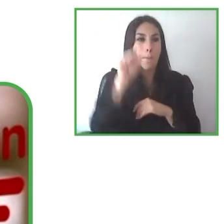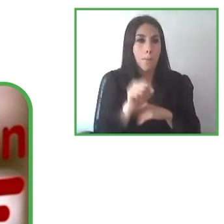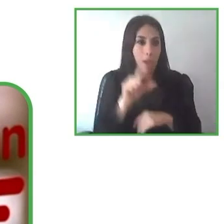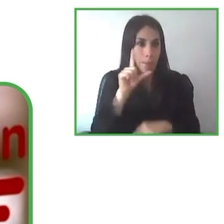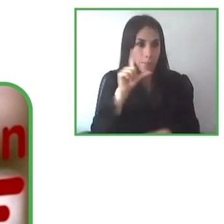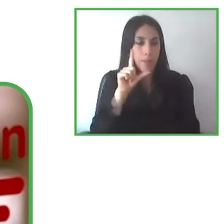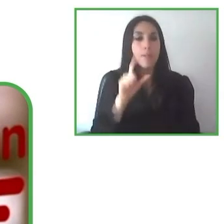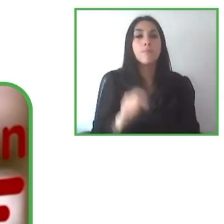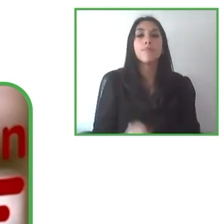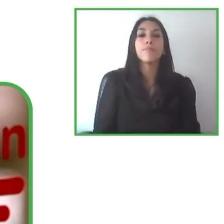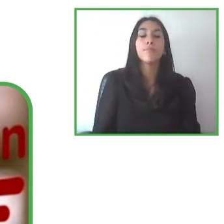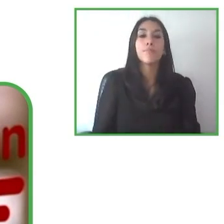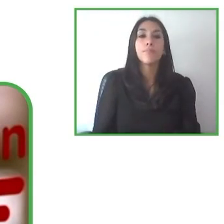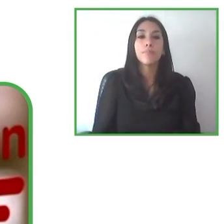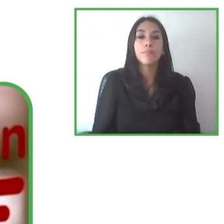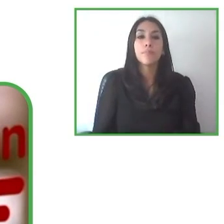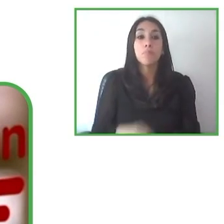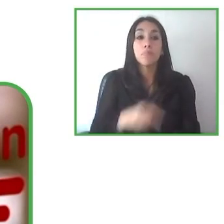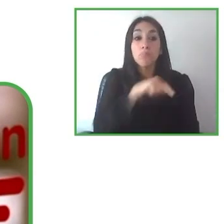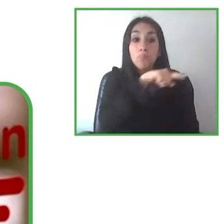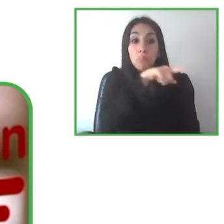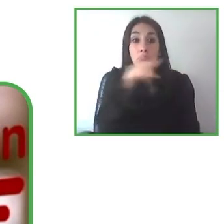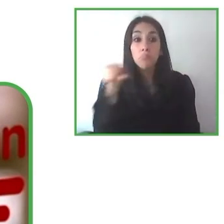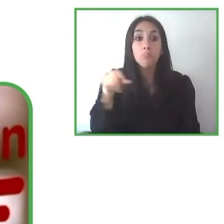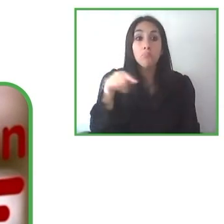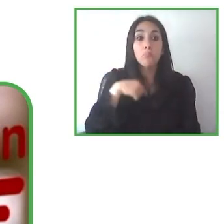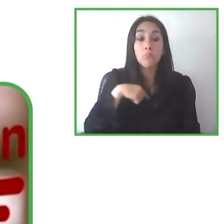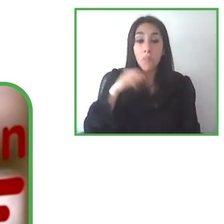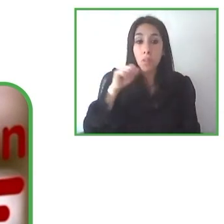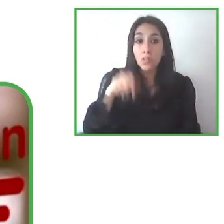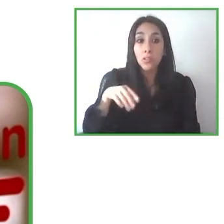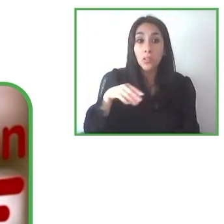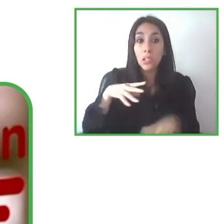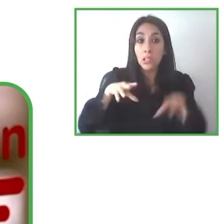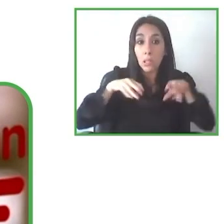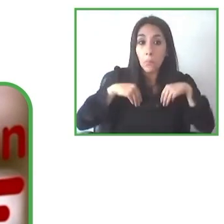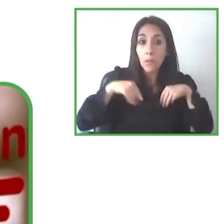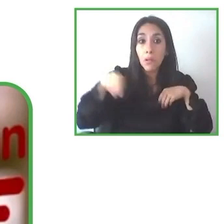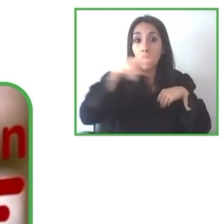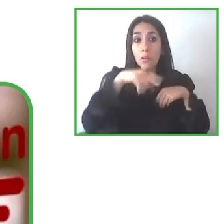For example, they visited Mexico, Brazil, Dominican Republic.